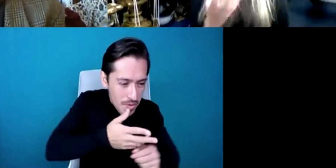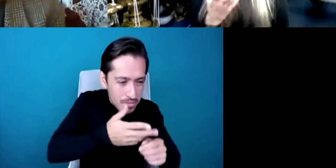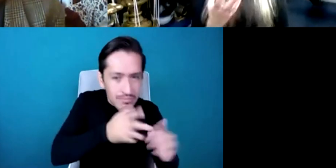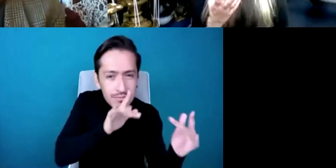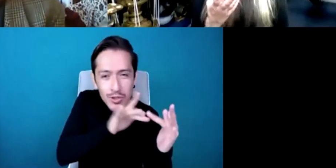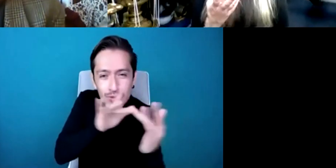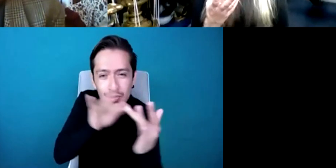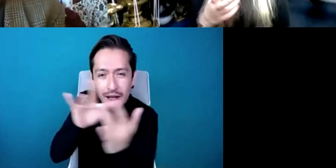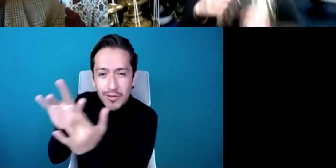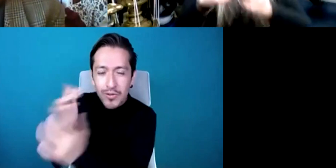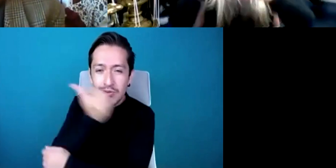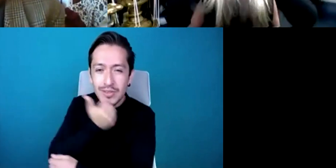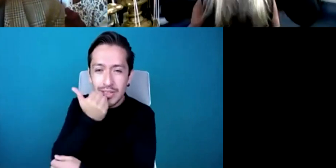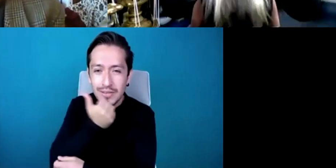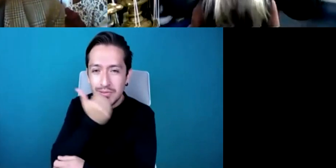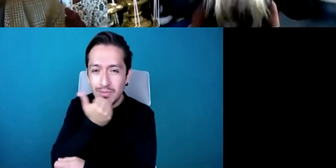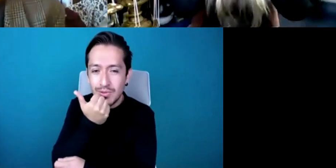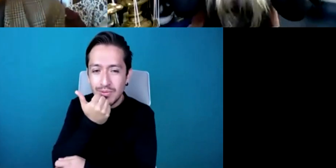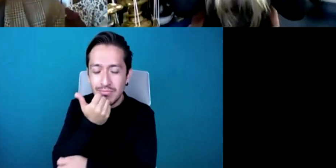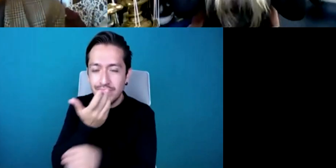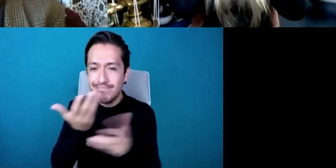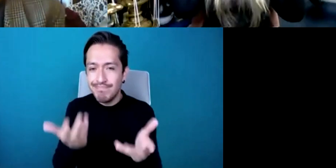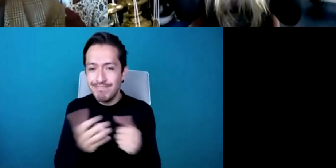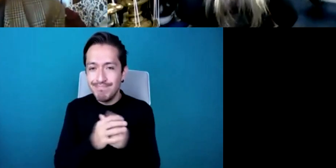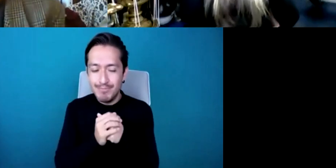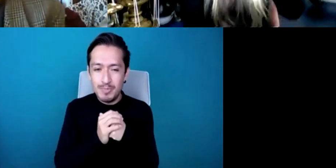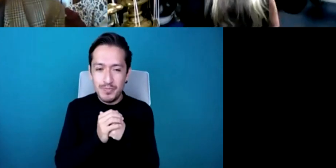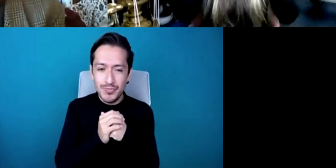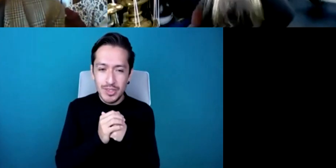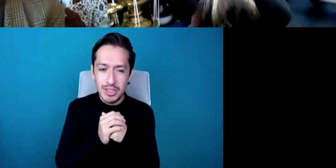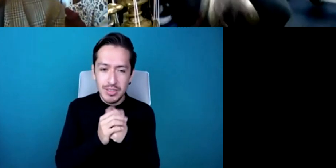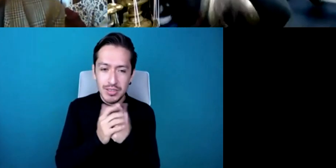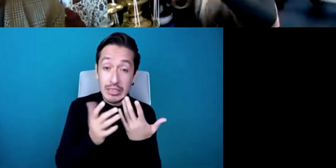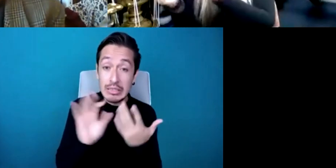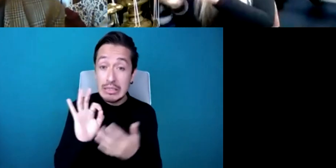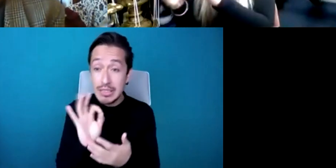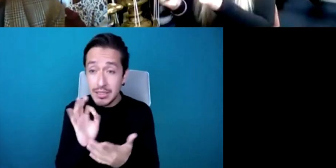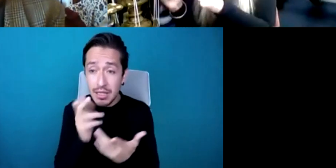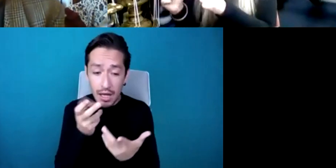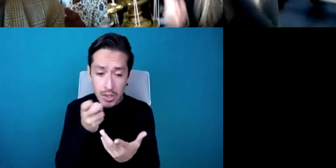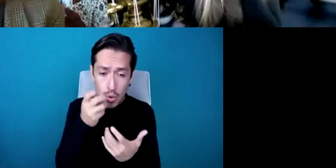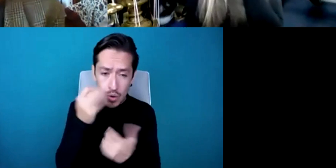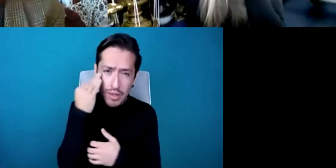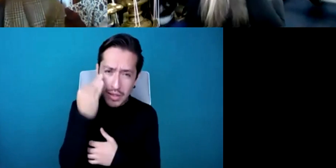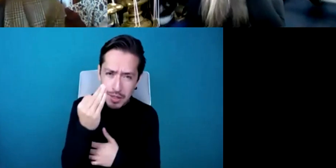of learning and to zoom out on a situation and to make links one project, I remember